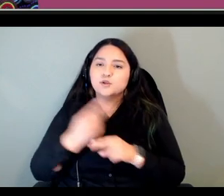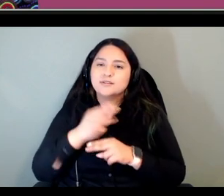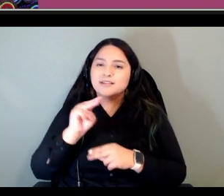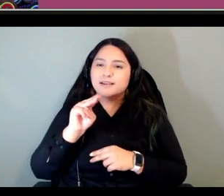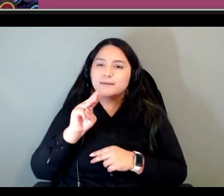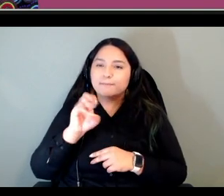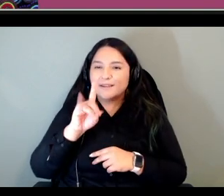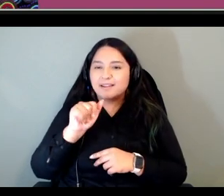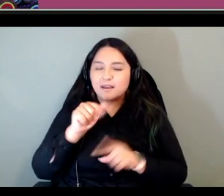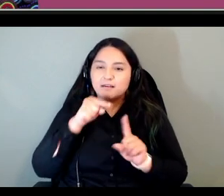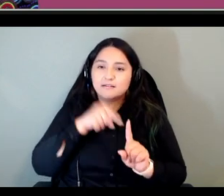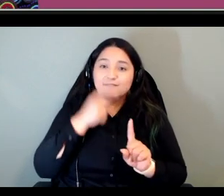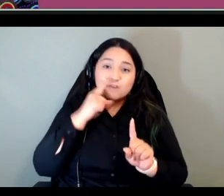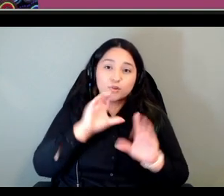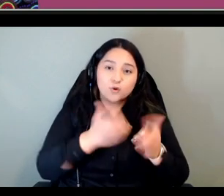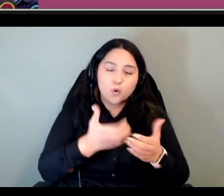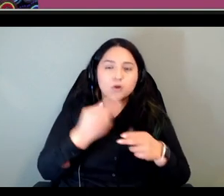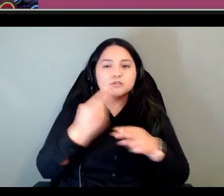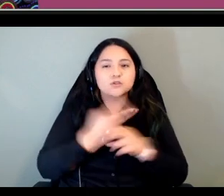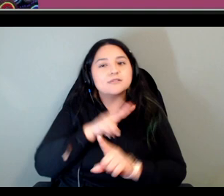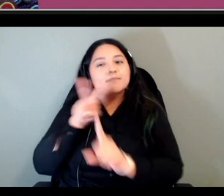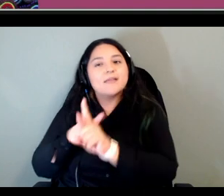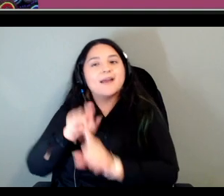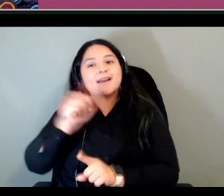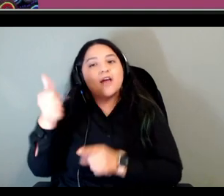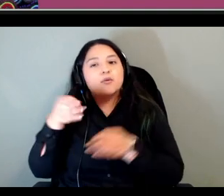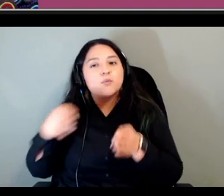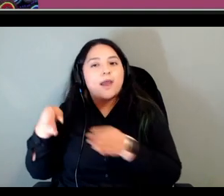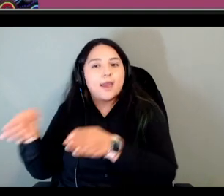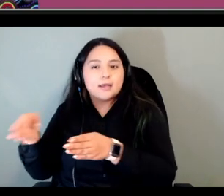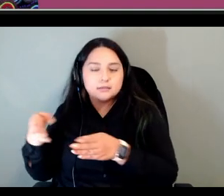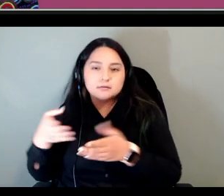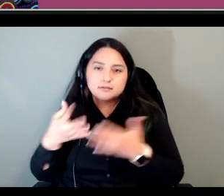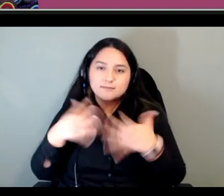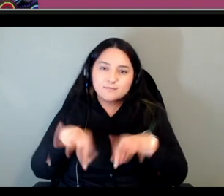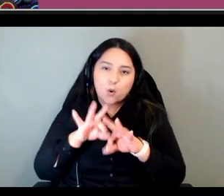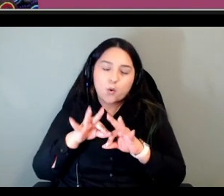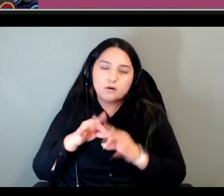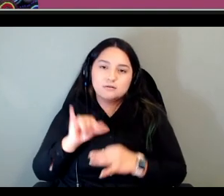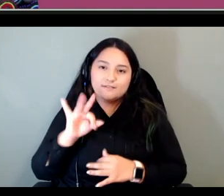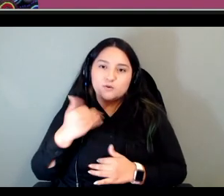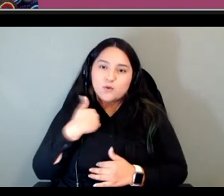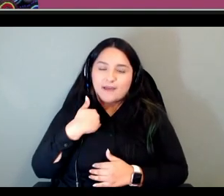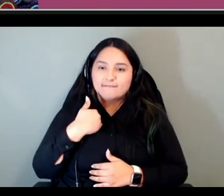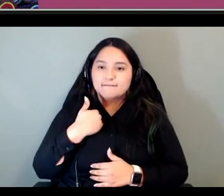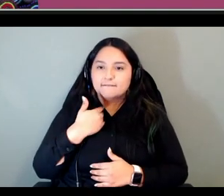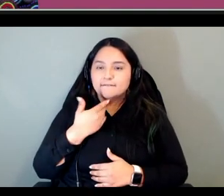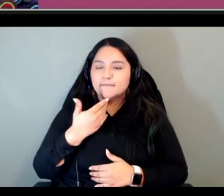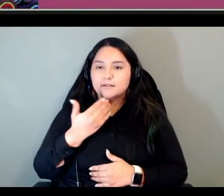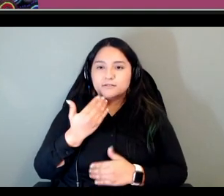ways um it's really important we have a minimum amount of time um to do a lot of work and